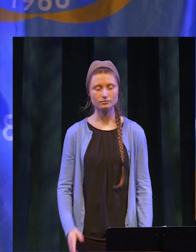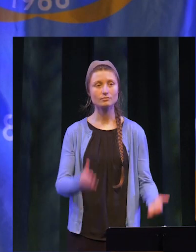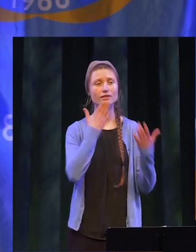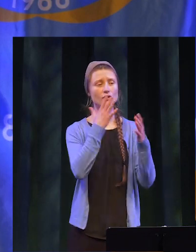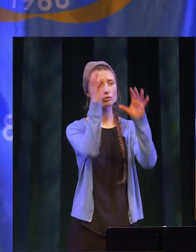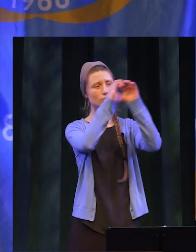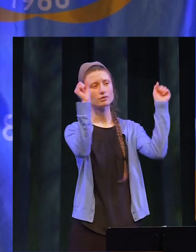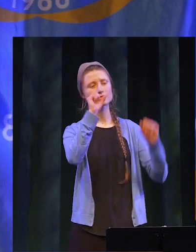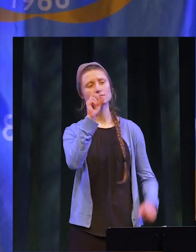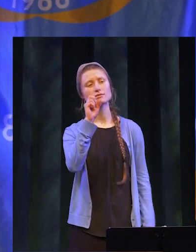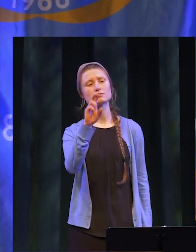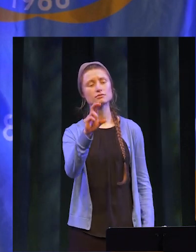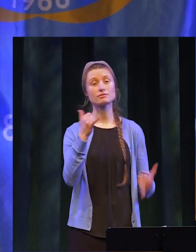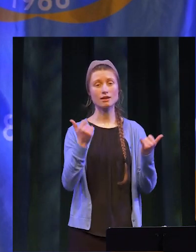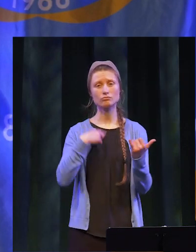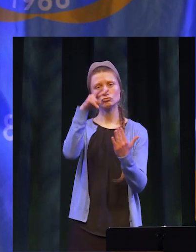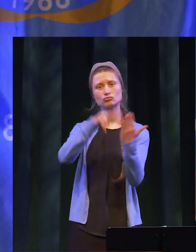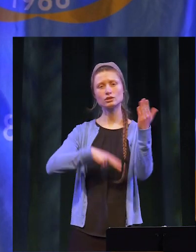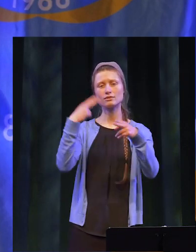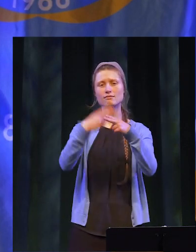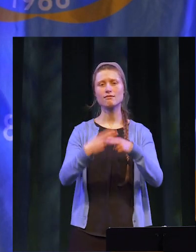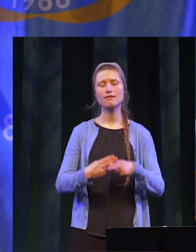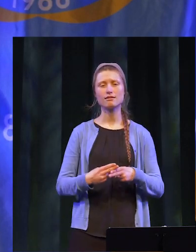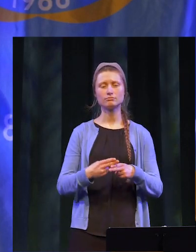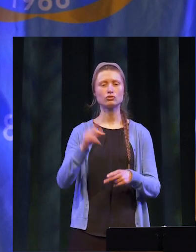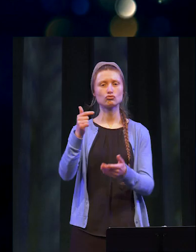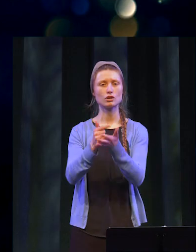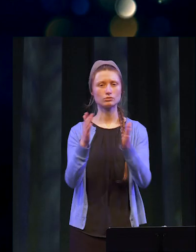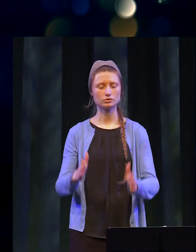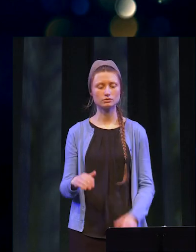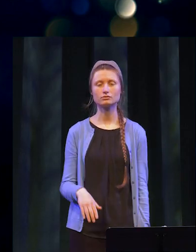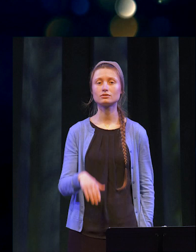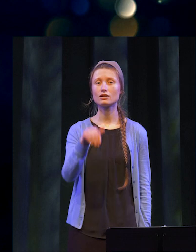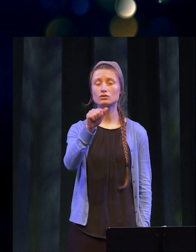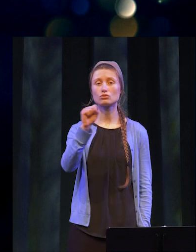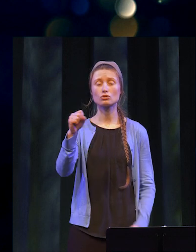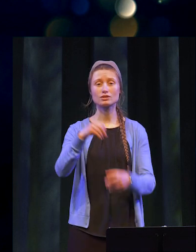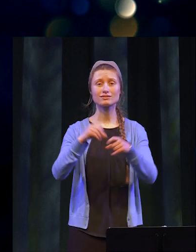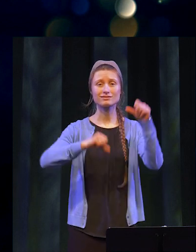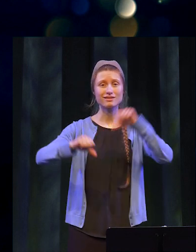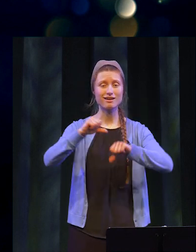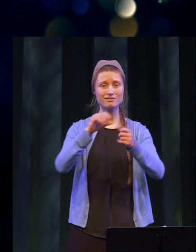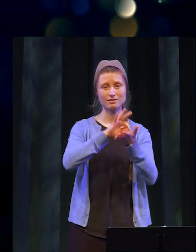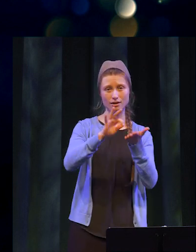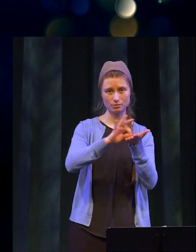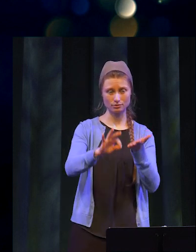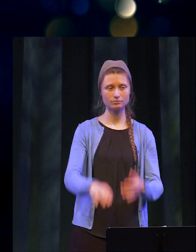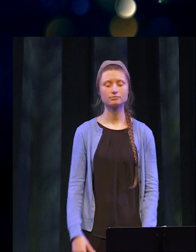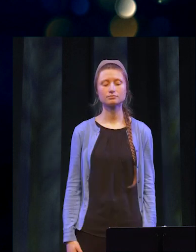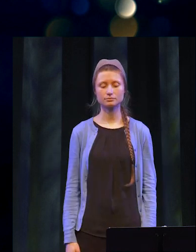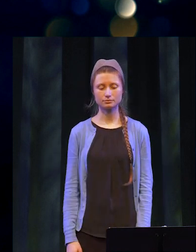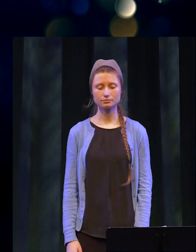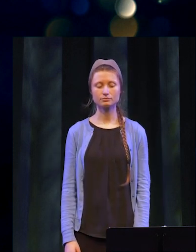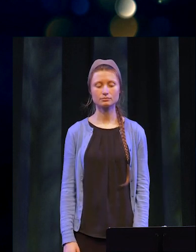Thank you President Sunser. I will now read the names of our graduates.